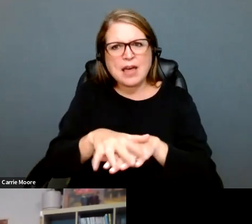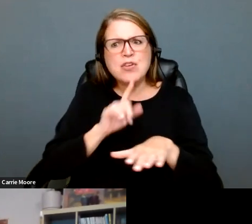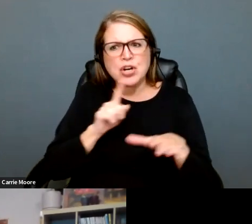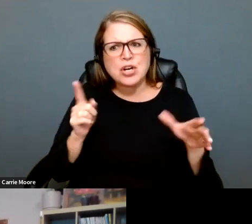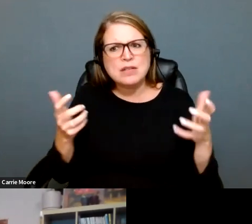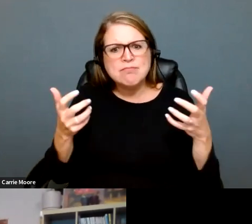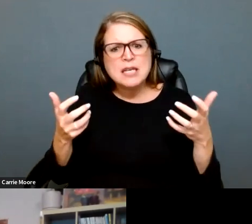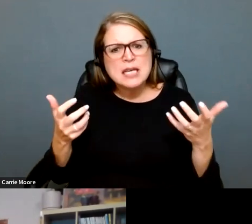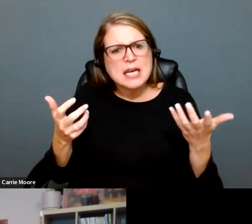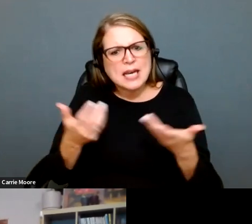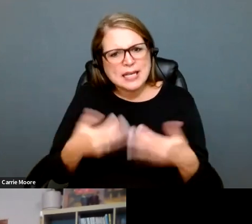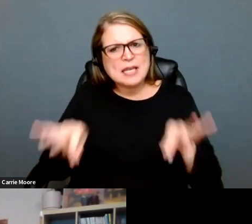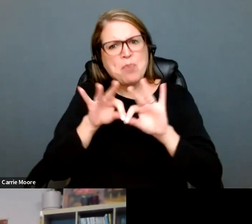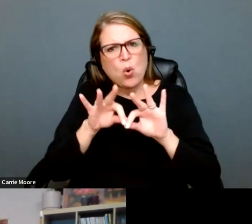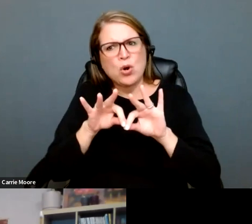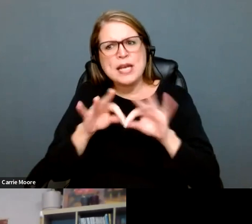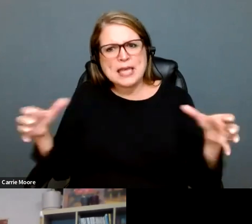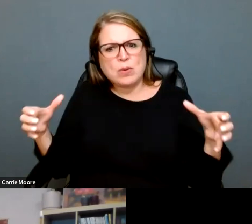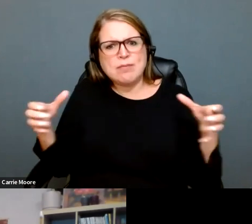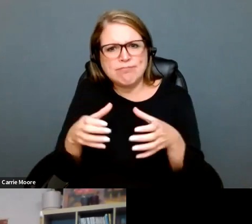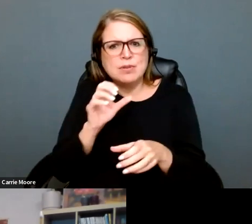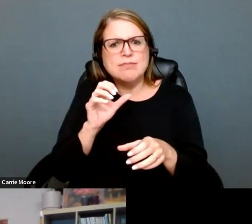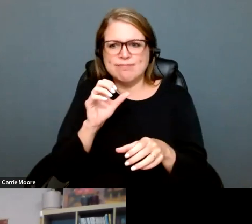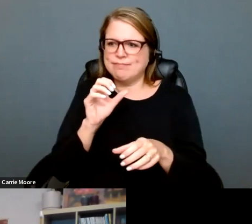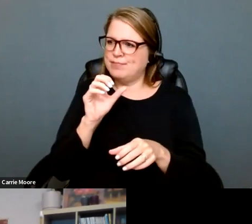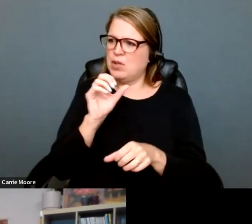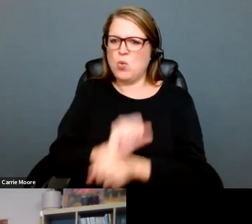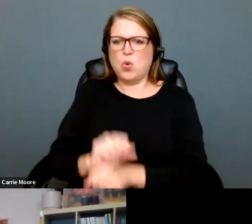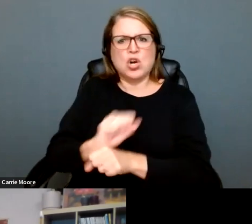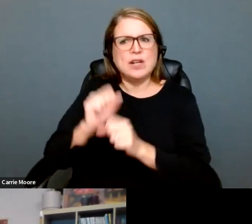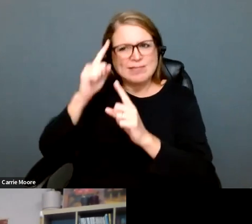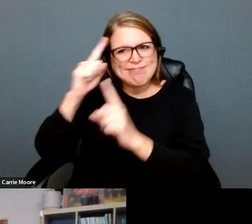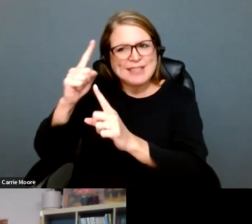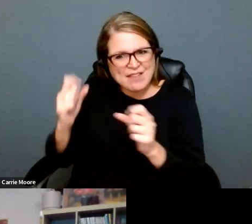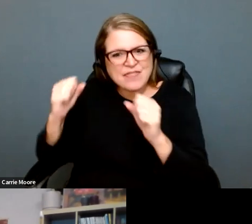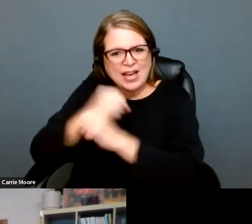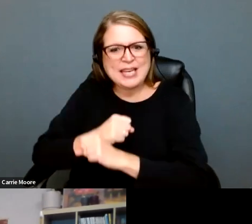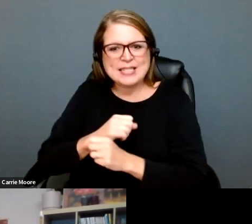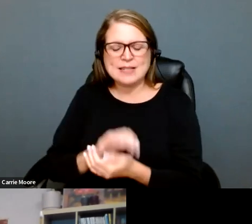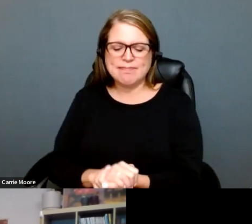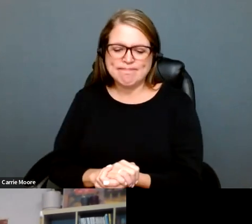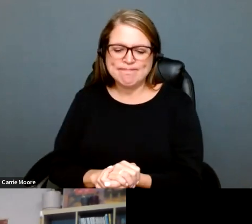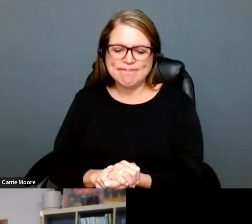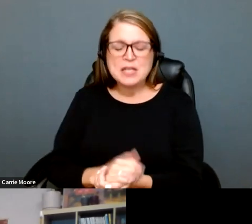unique experience in place with all of these issues coming together in this fight.